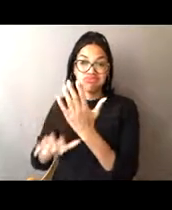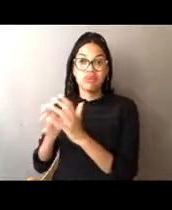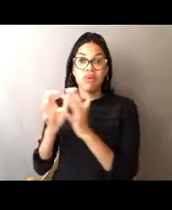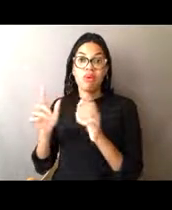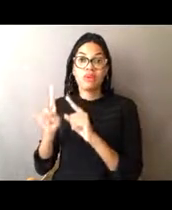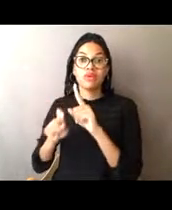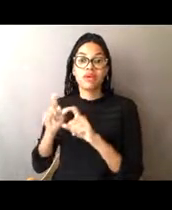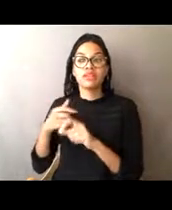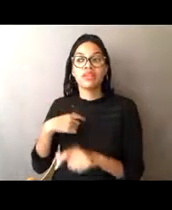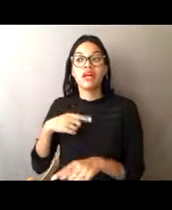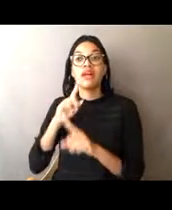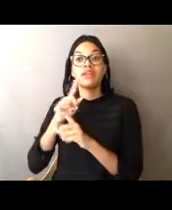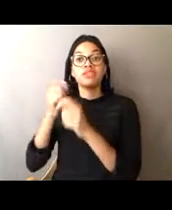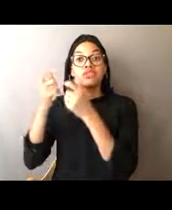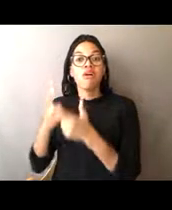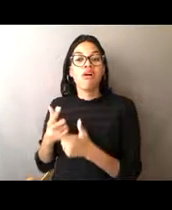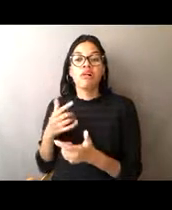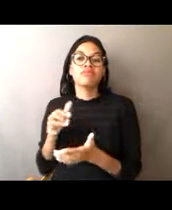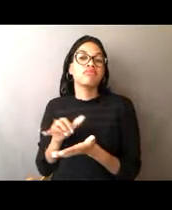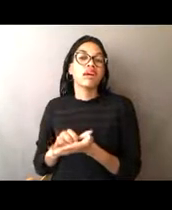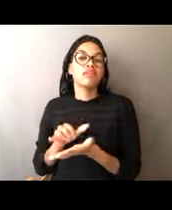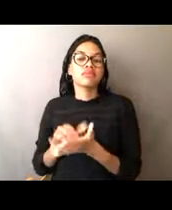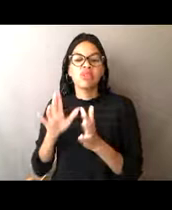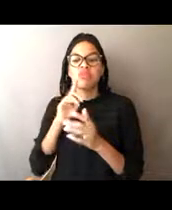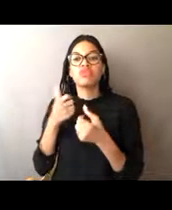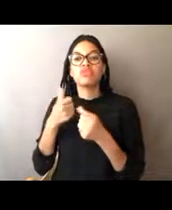All right, I'll hand it over to our speakers to introduce themselves.